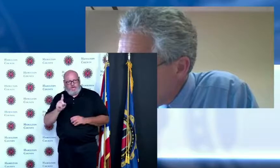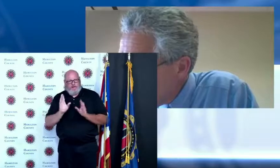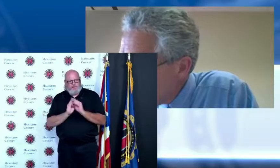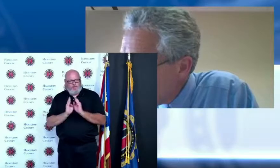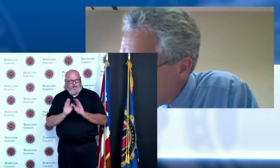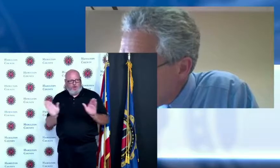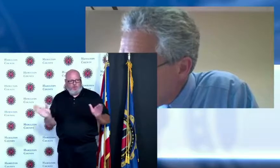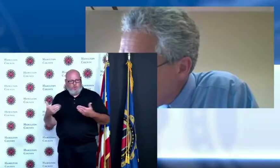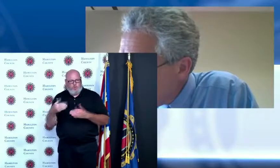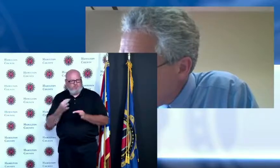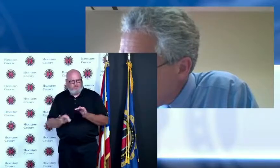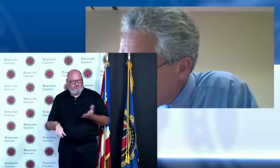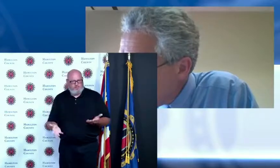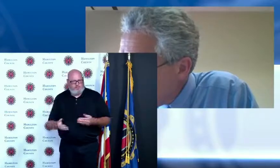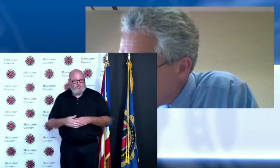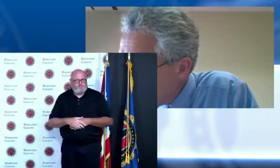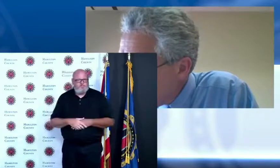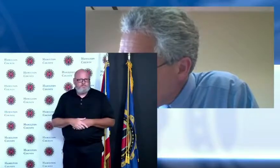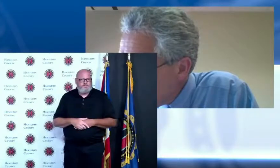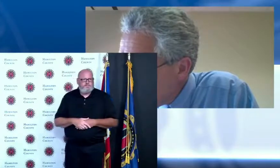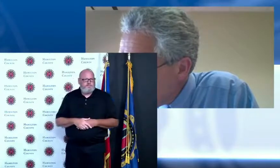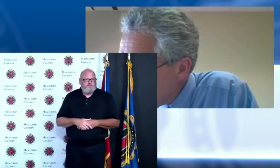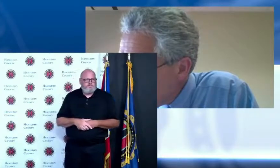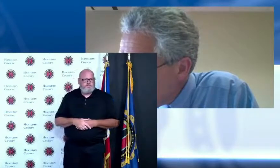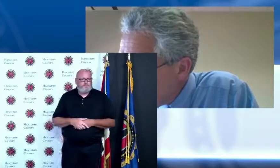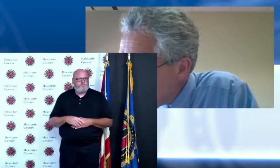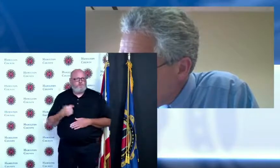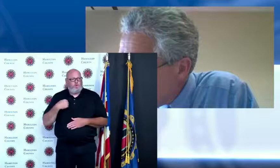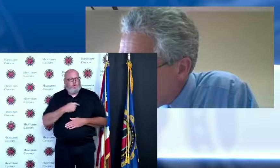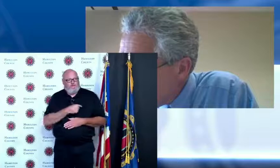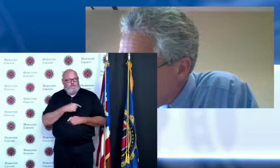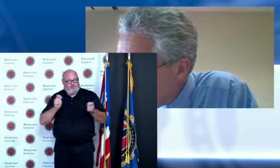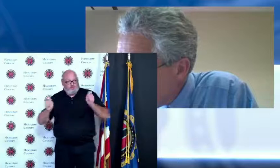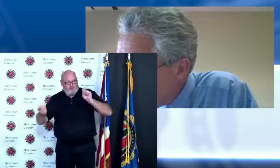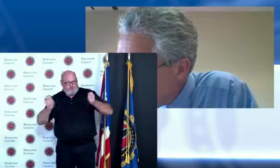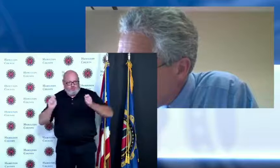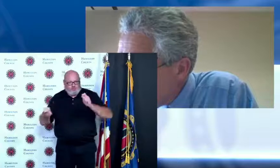are more comfortable with continuing to have some distance the Commissioners will be but we're all